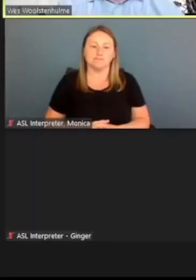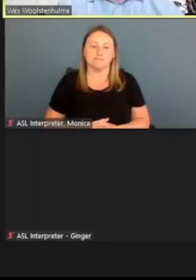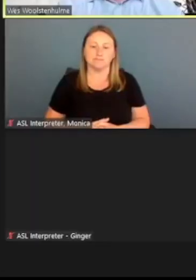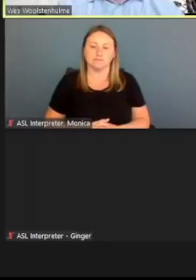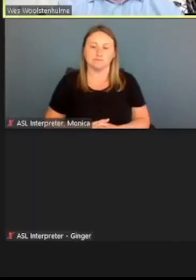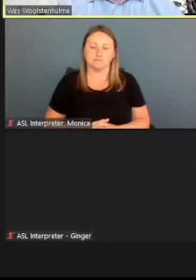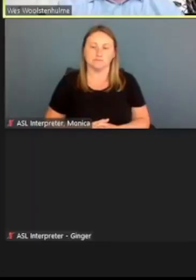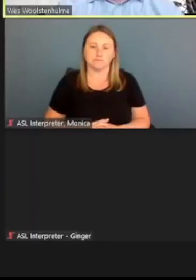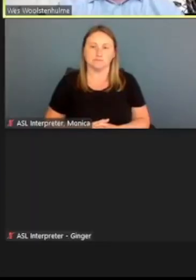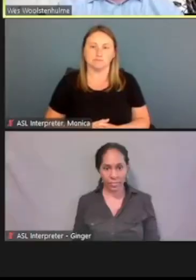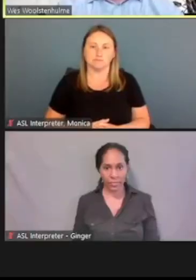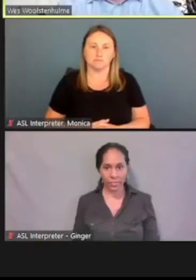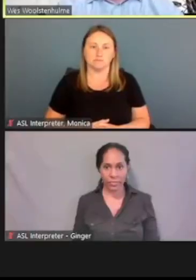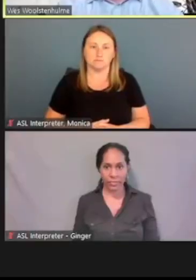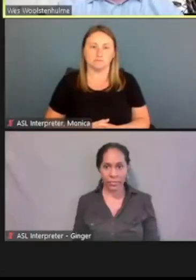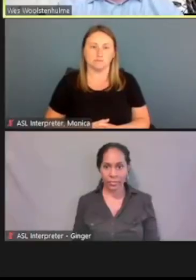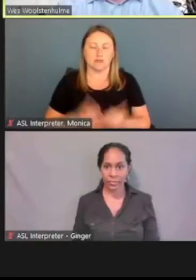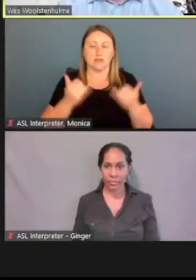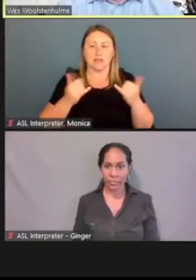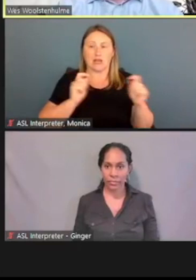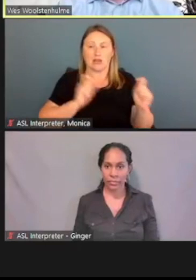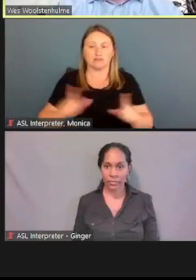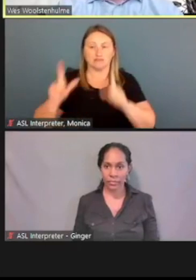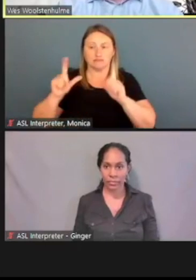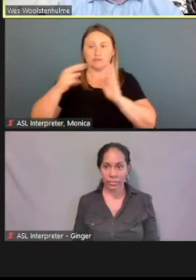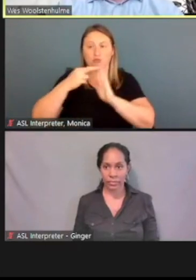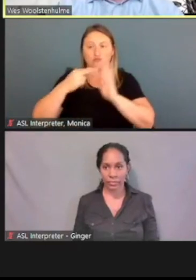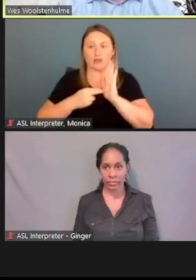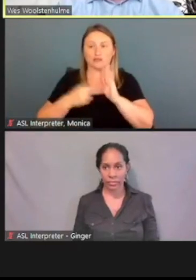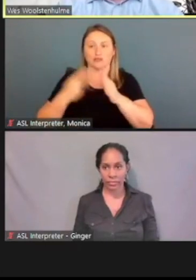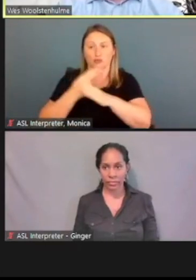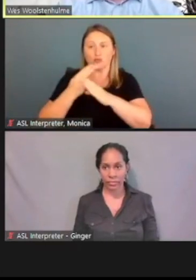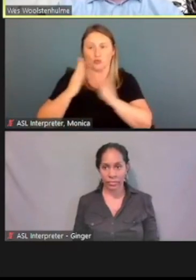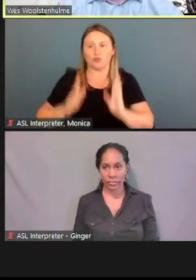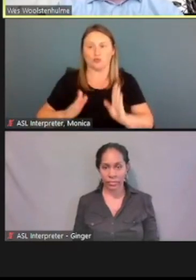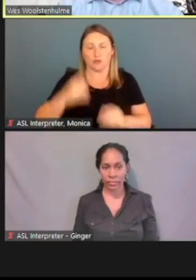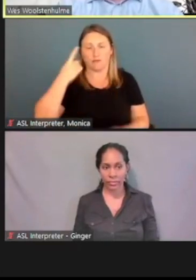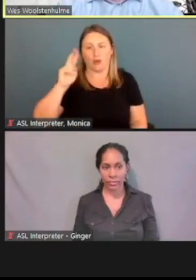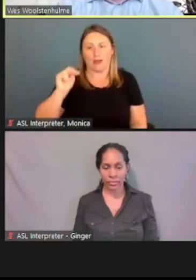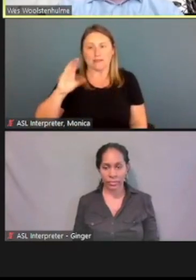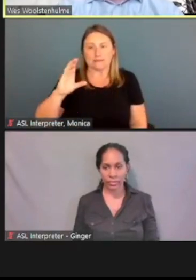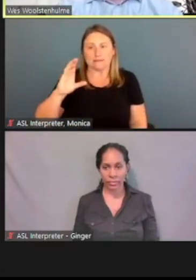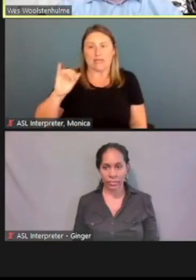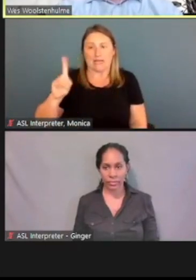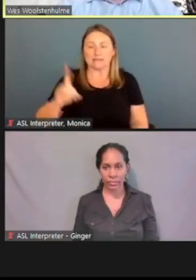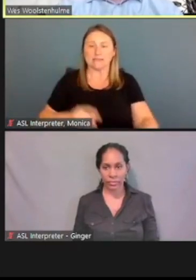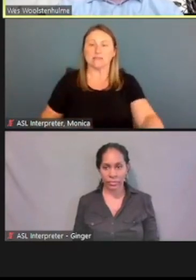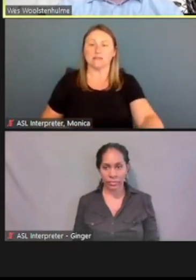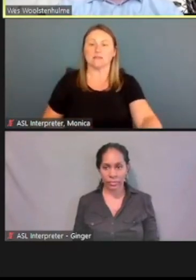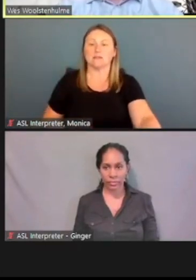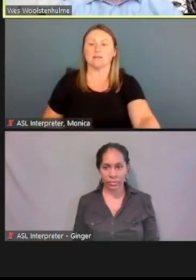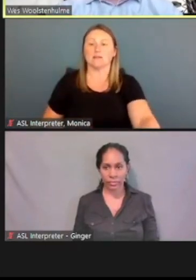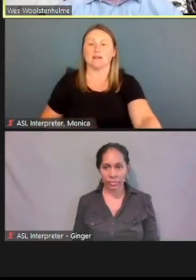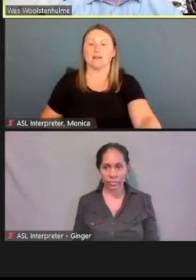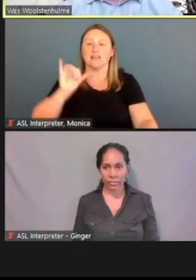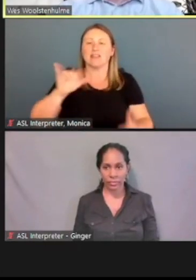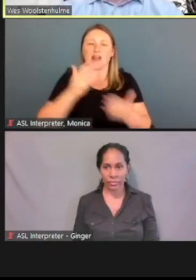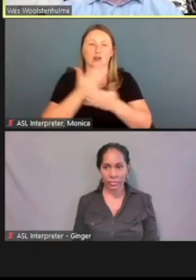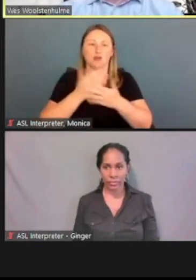And so it's taken me to register user for NCID. This is brand new screens that came out over the weekend,